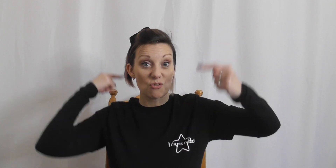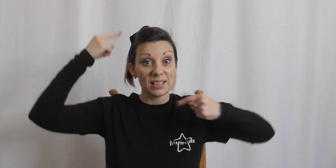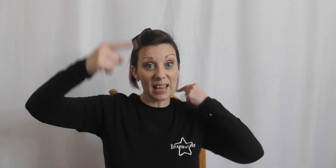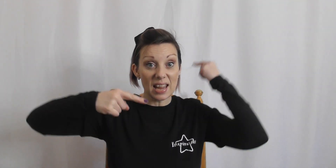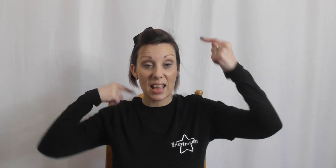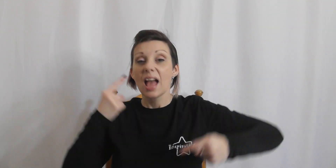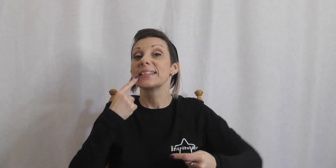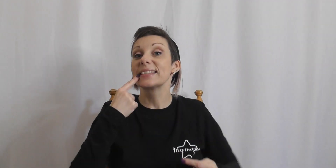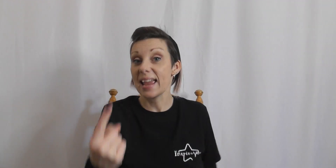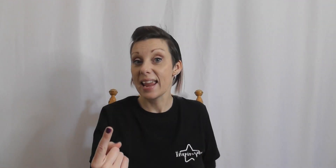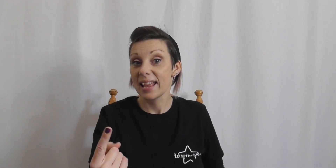Crazy say